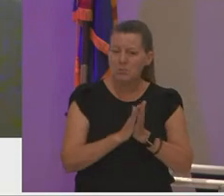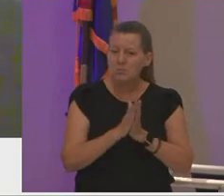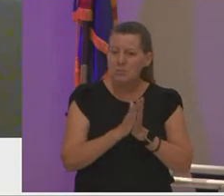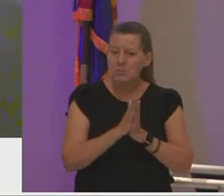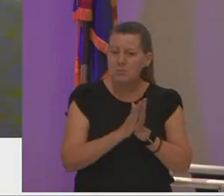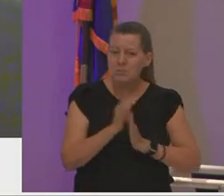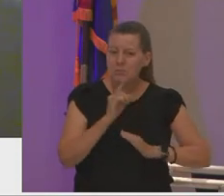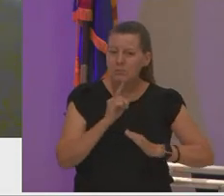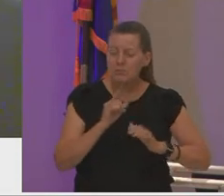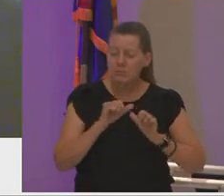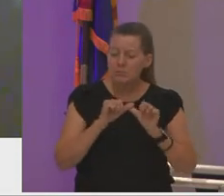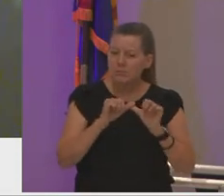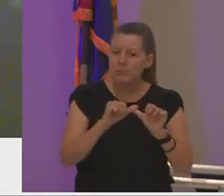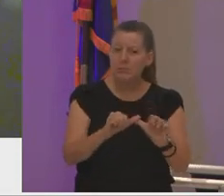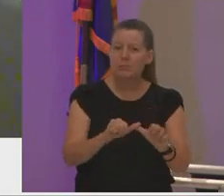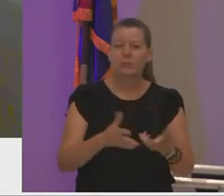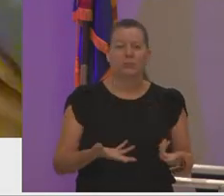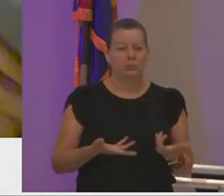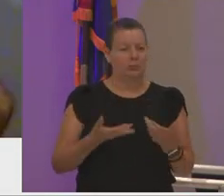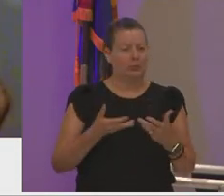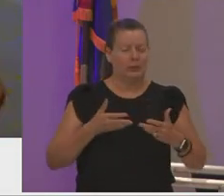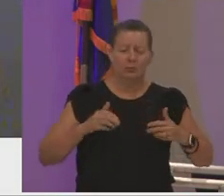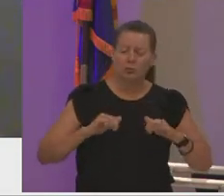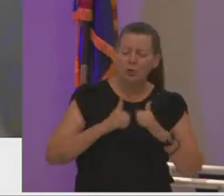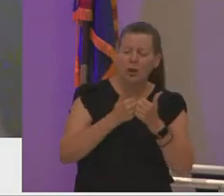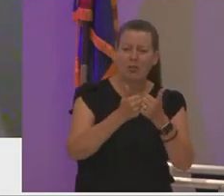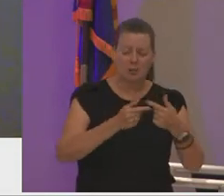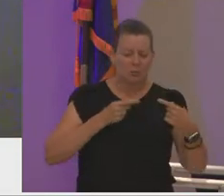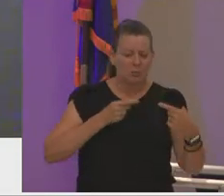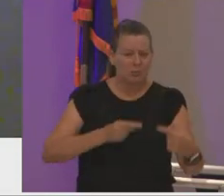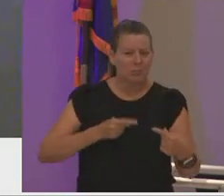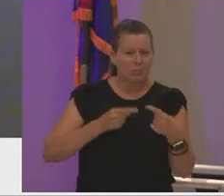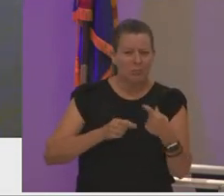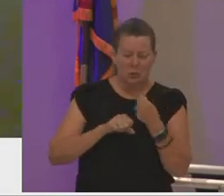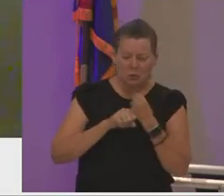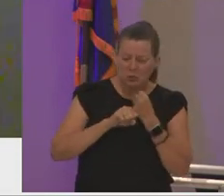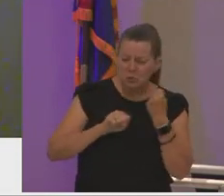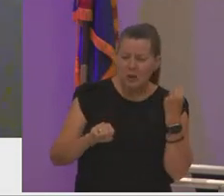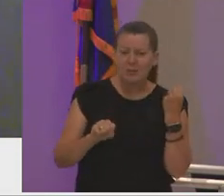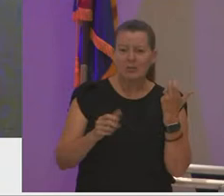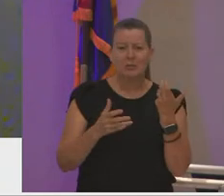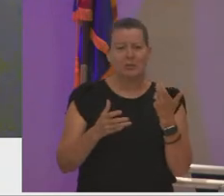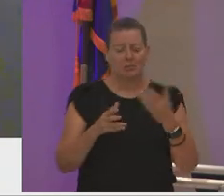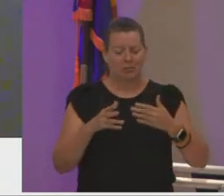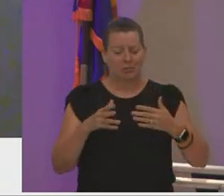being pushed and challenged and stretched in ways beyond the skill set that i had brought with me